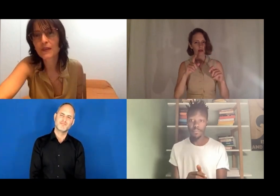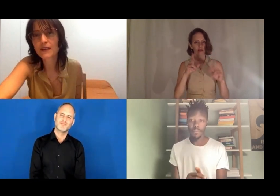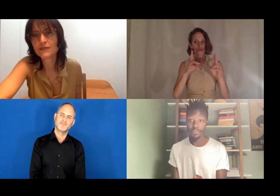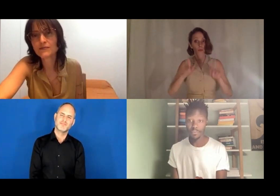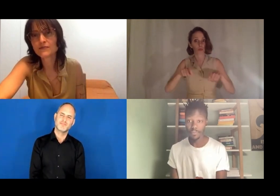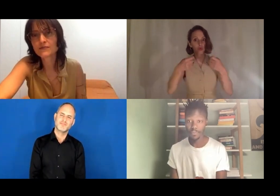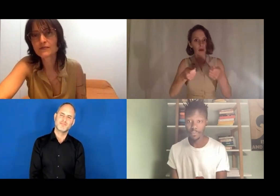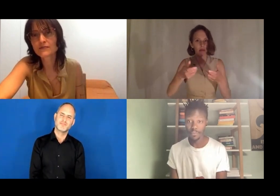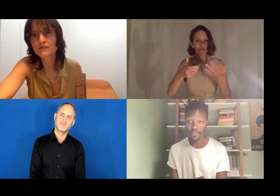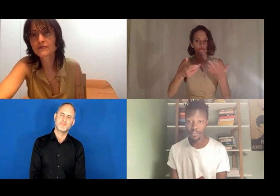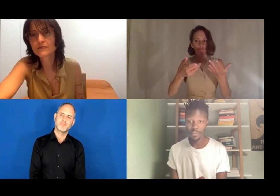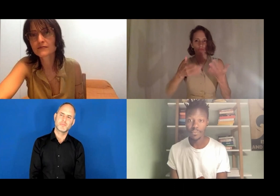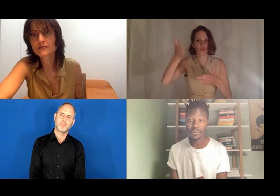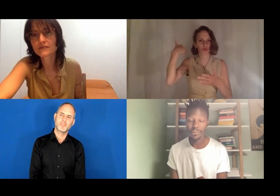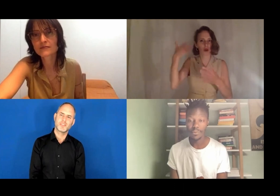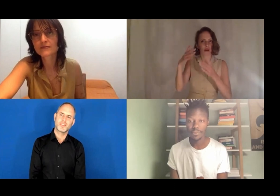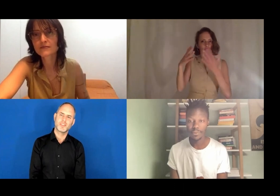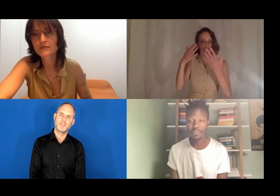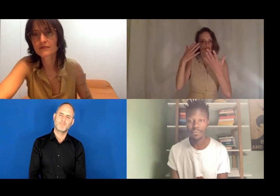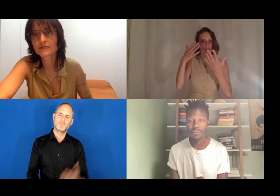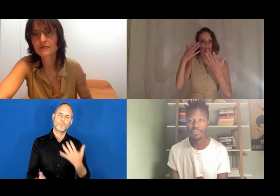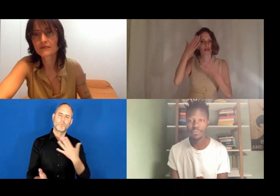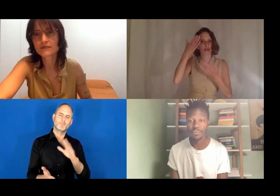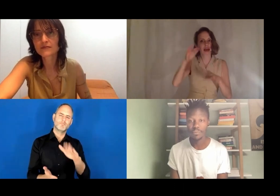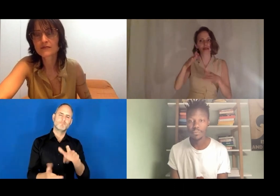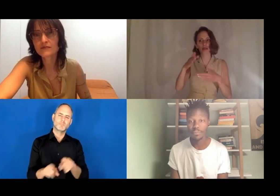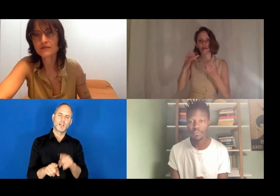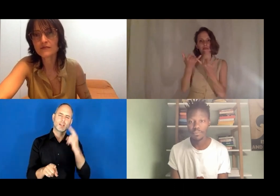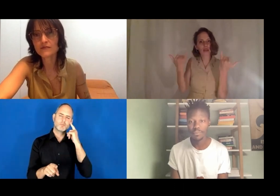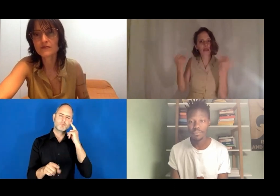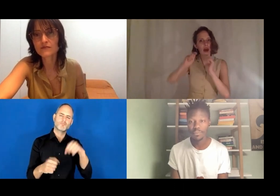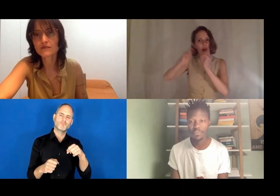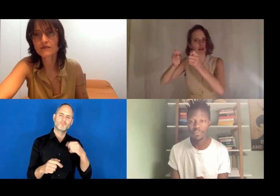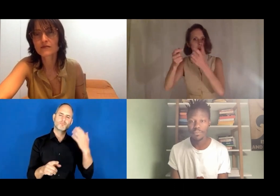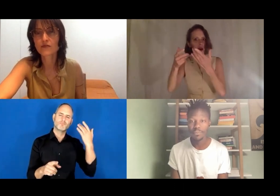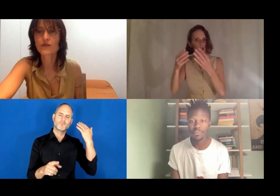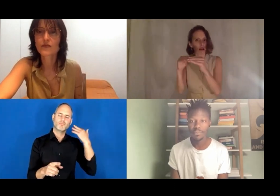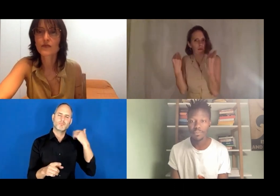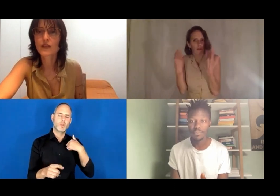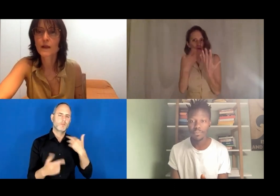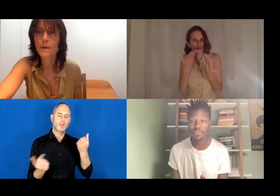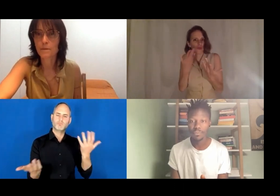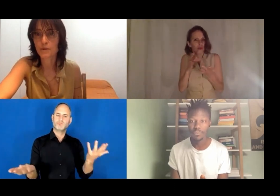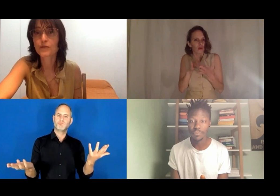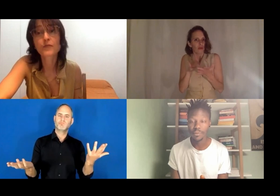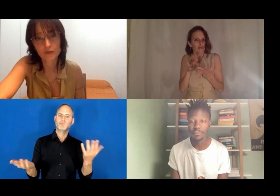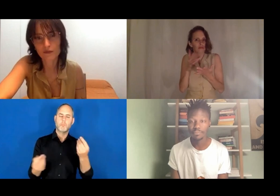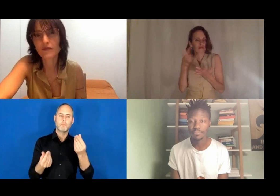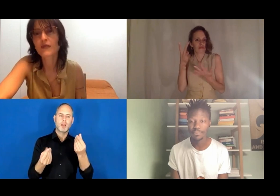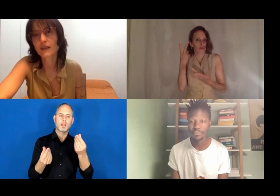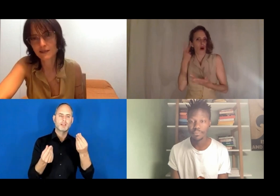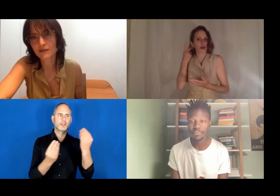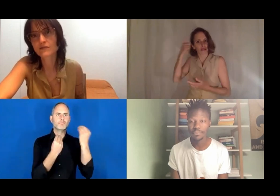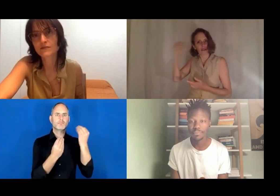Kassandra Wedel: I have to admit, nobody explained to me how I get funds.